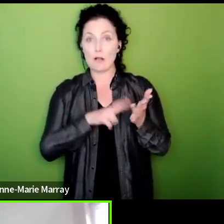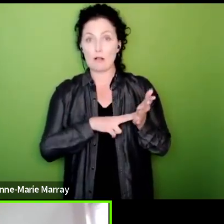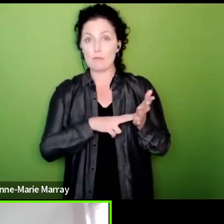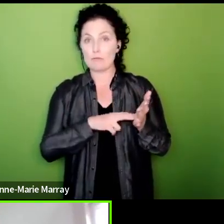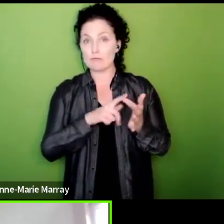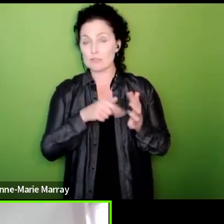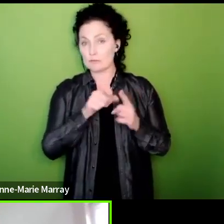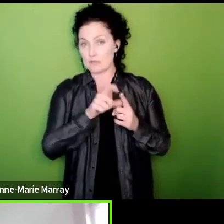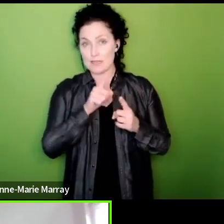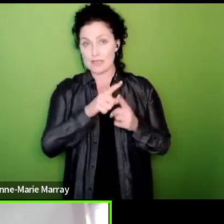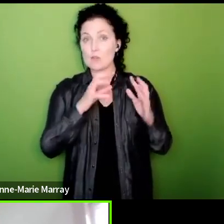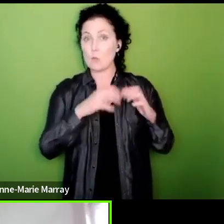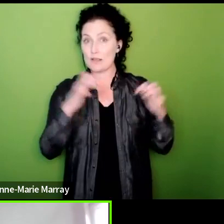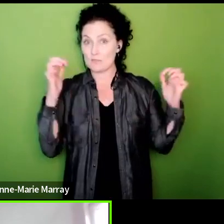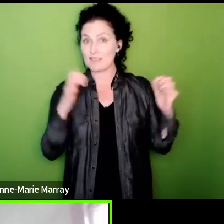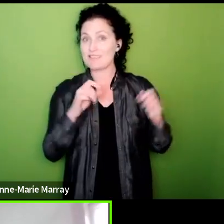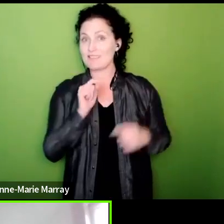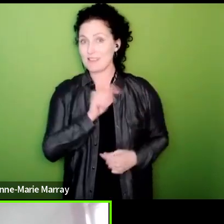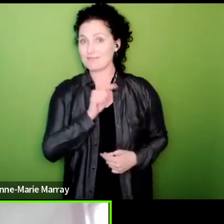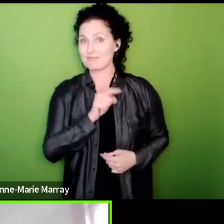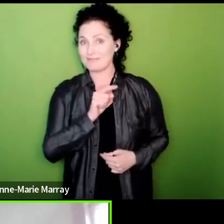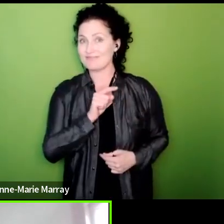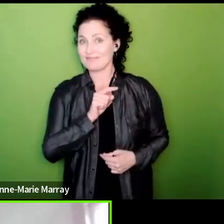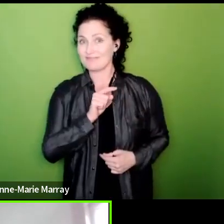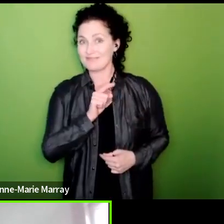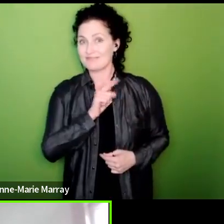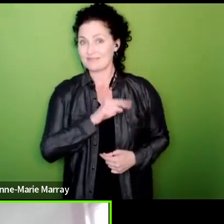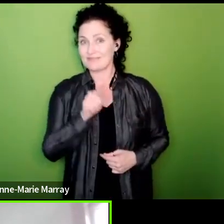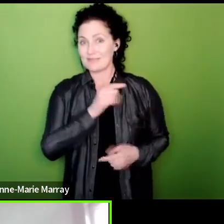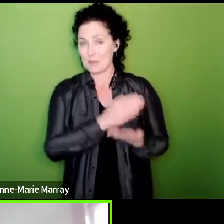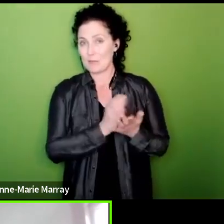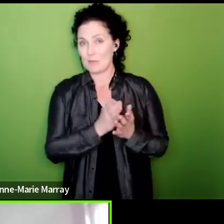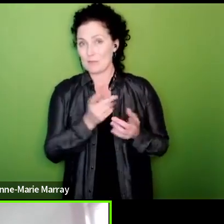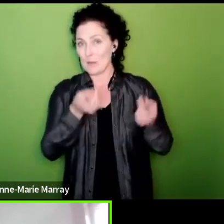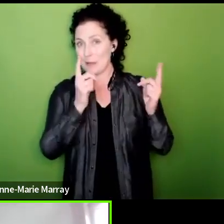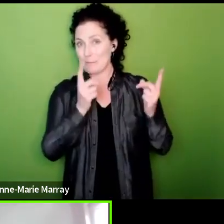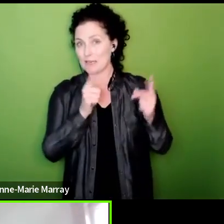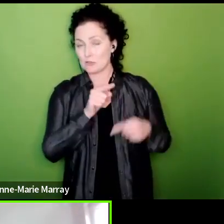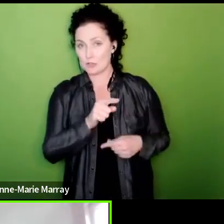us the assurances that we want so I hope that's clarified the question but to be clear if you have